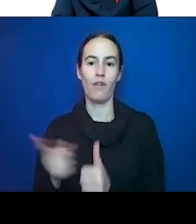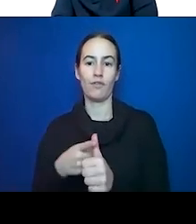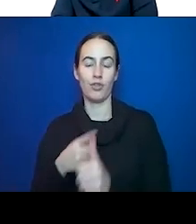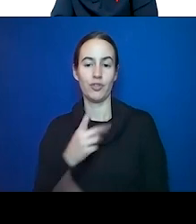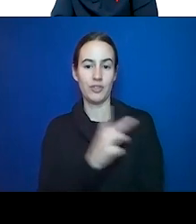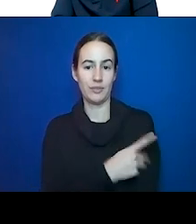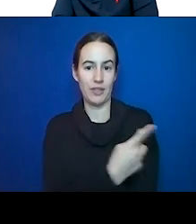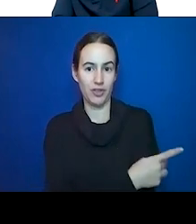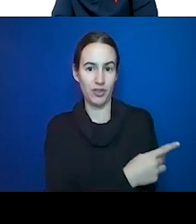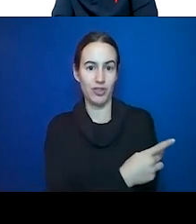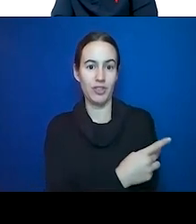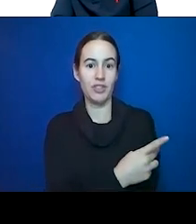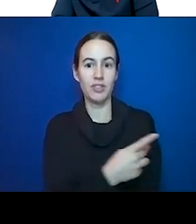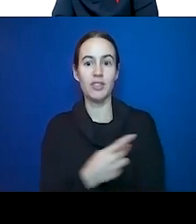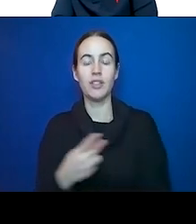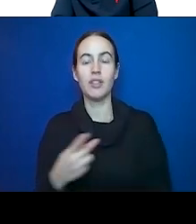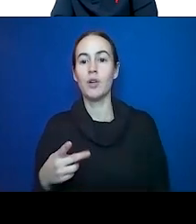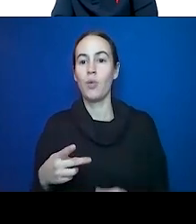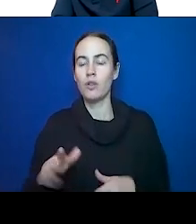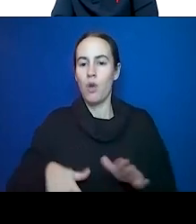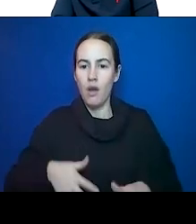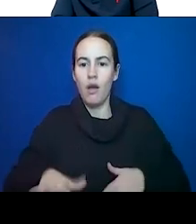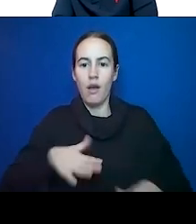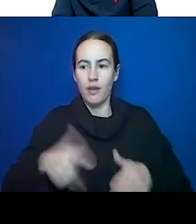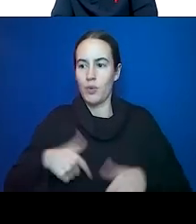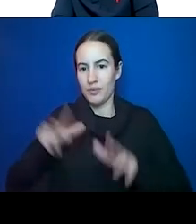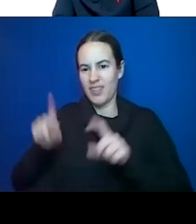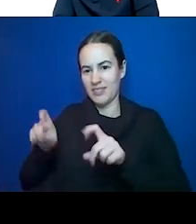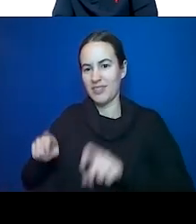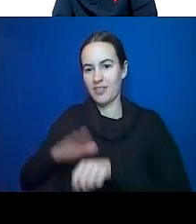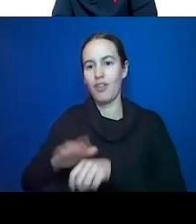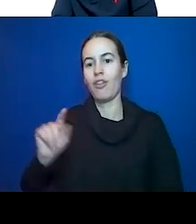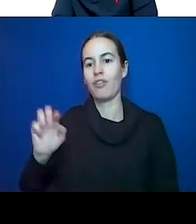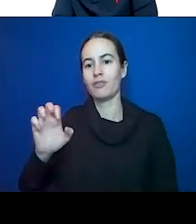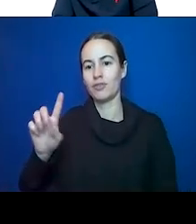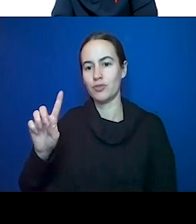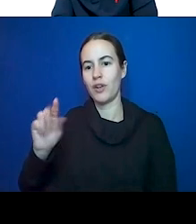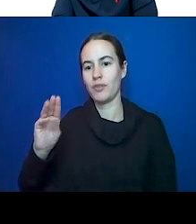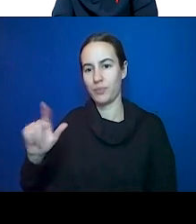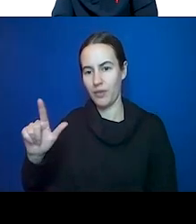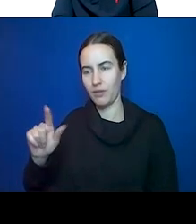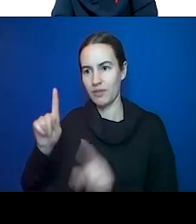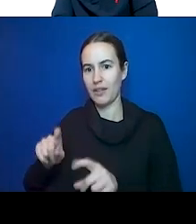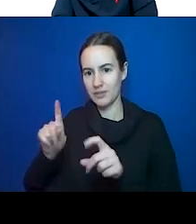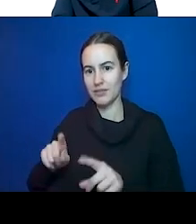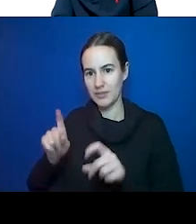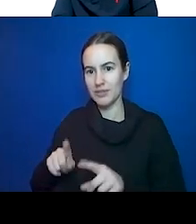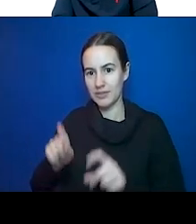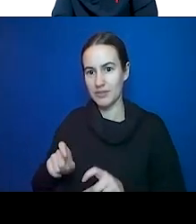as he was walking. I remember Dr. ORNISH saying in three weeks chest pain begins to go away. I